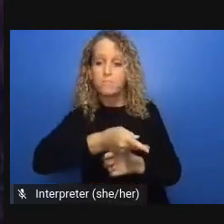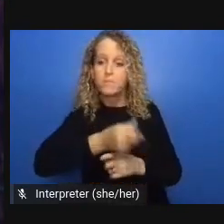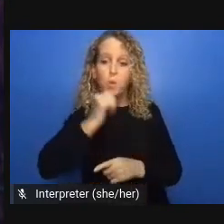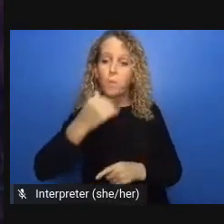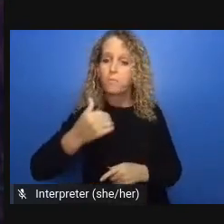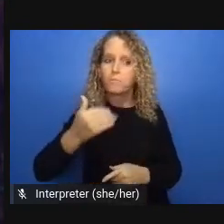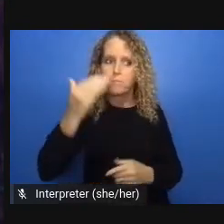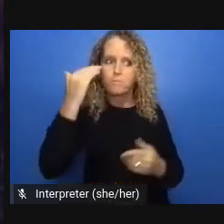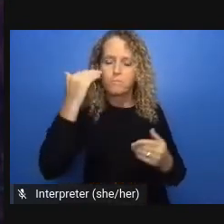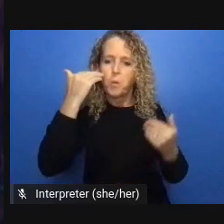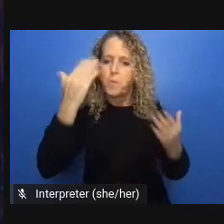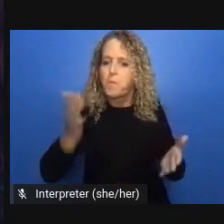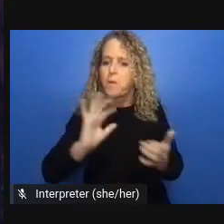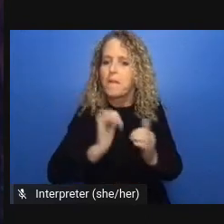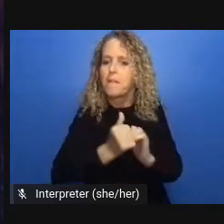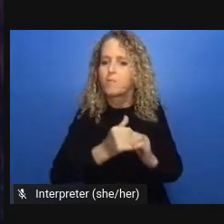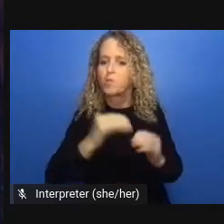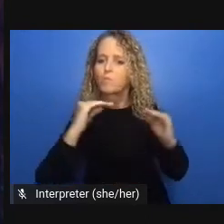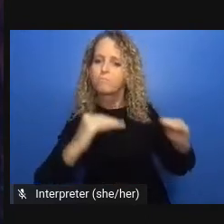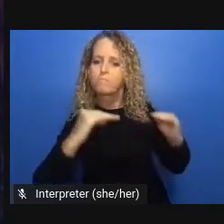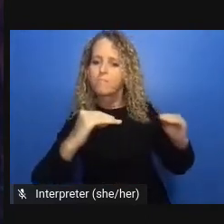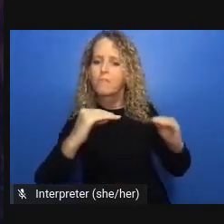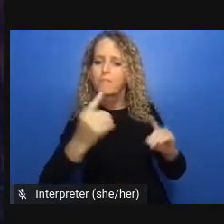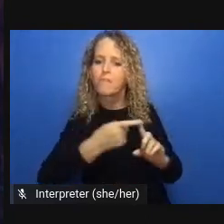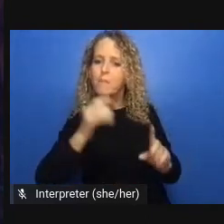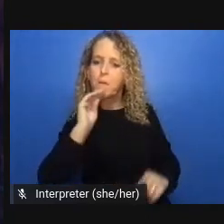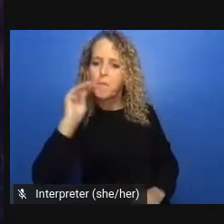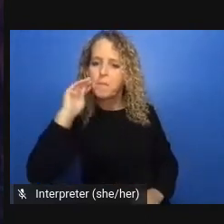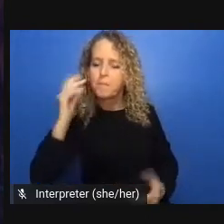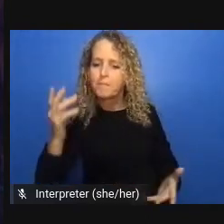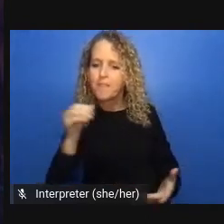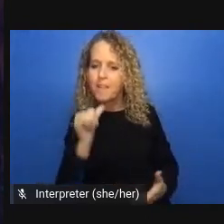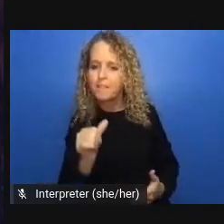stage right now so that we're able to open up questions to the audience and have all of our